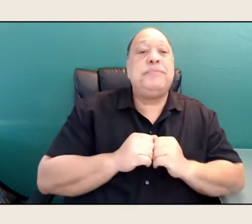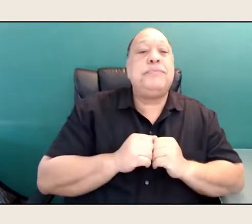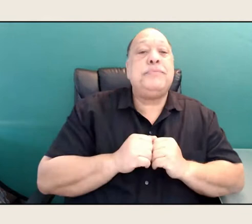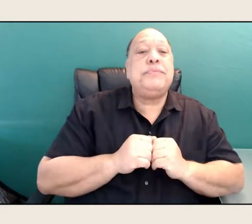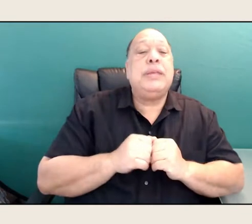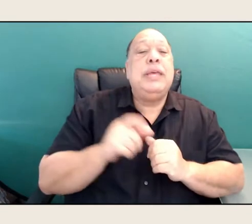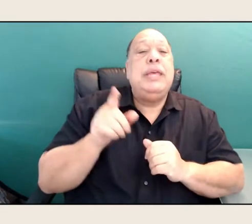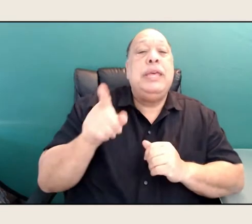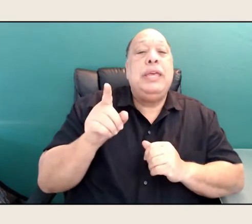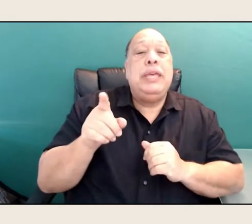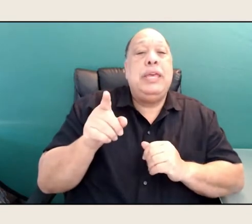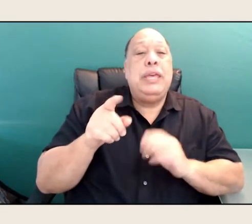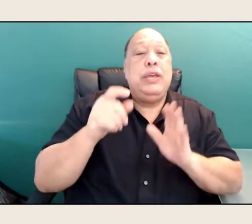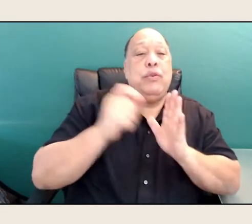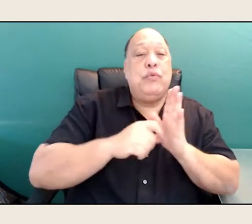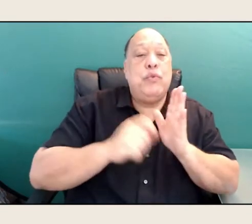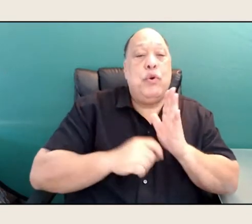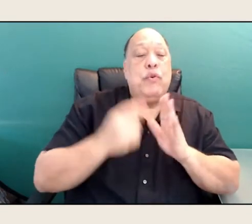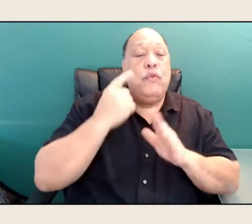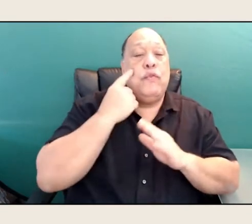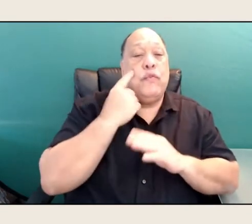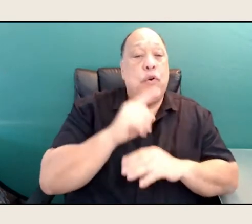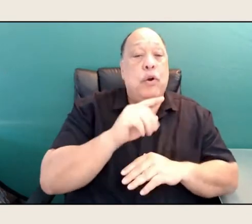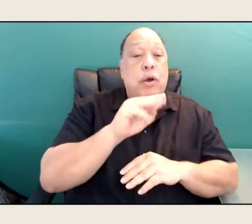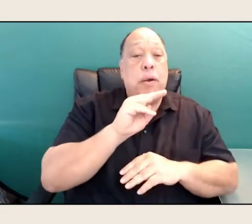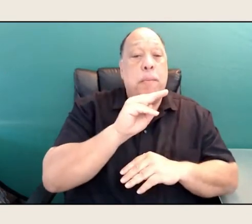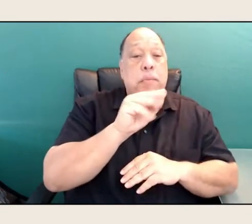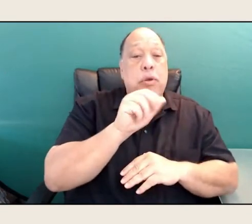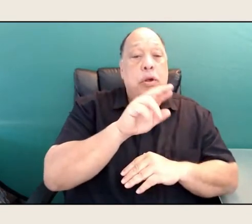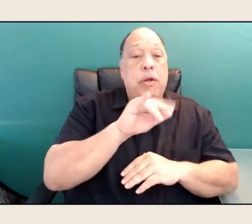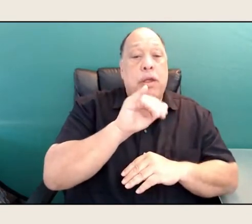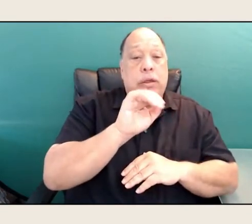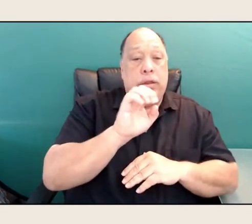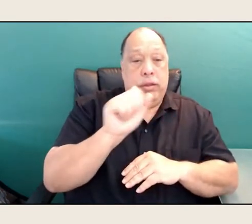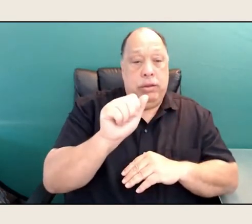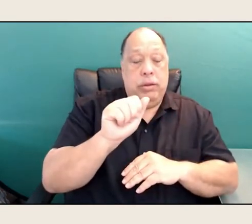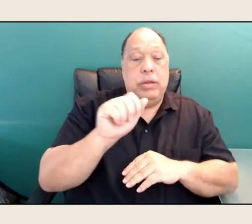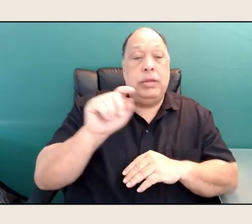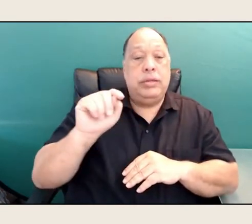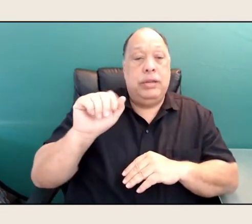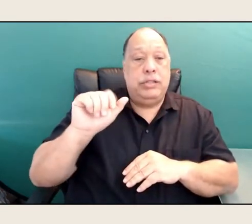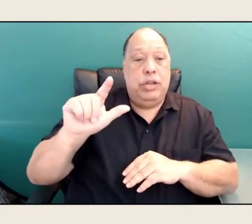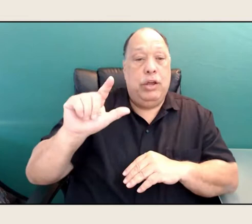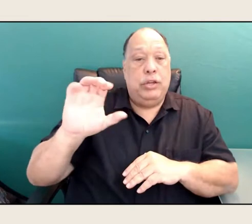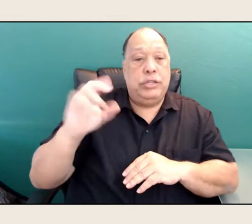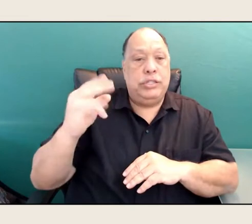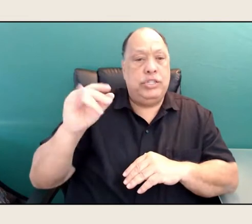I think for Maria Tallchief, Elisa's mother. Oh wow. Yes, and he was quite,